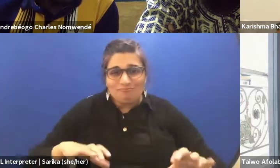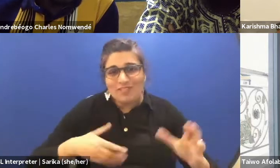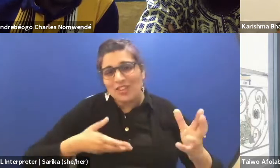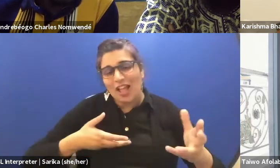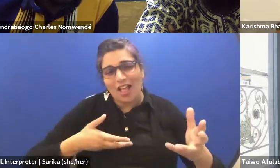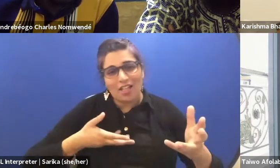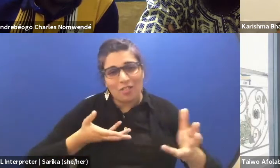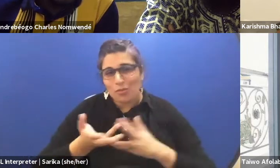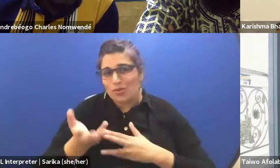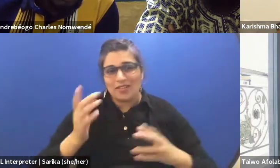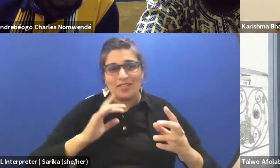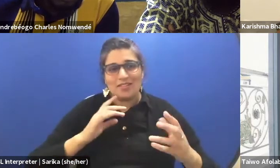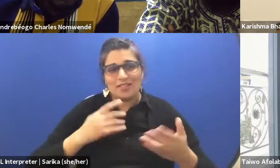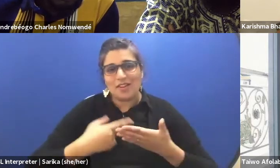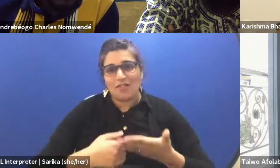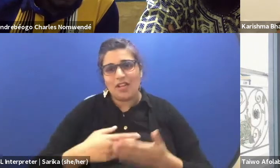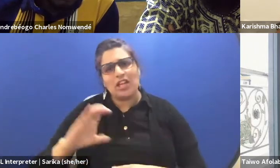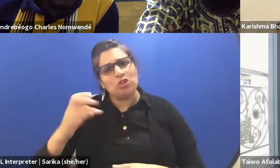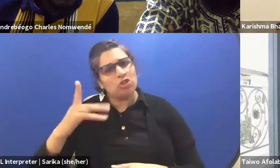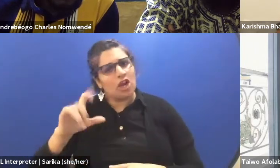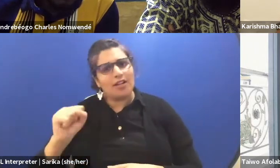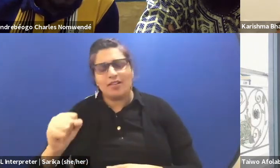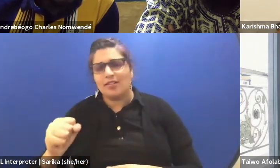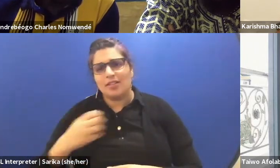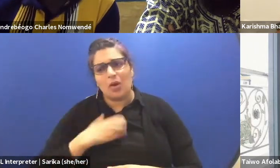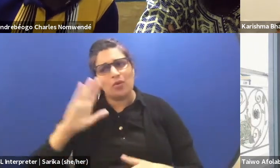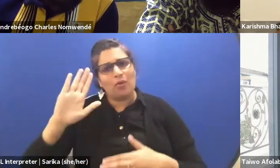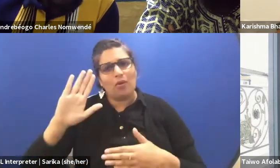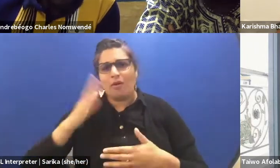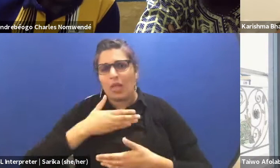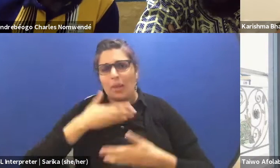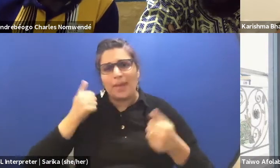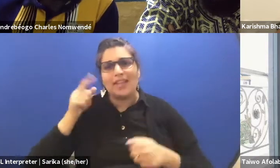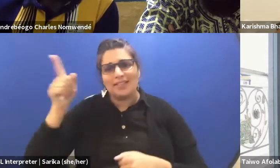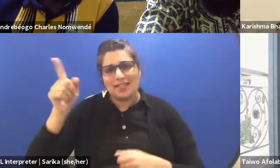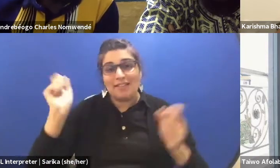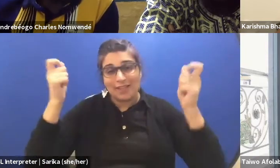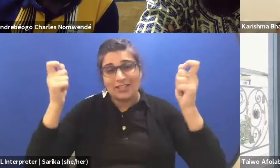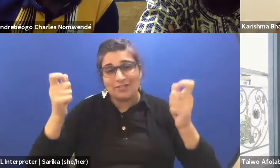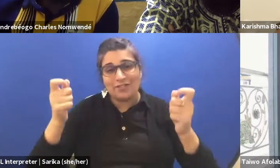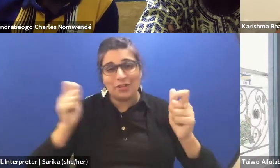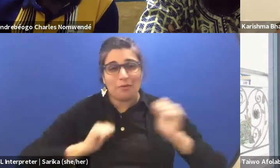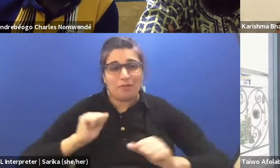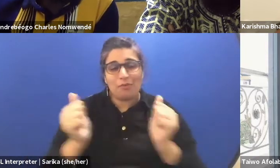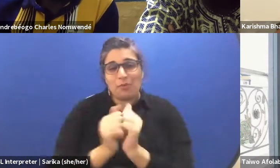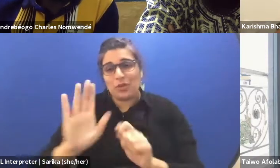Charles wish you all the best in FITMO this year. Which you'll perform with your troop and with your company.